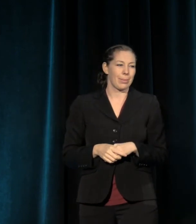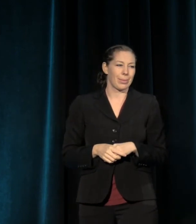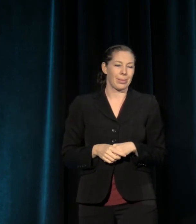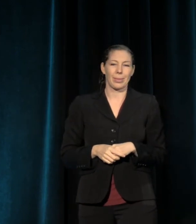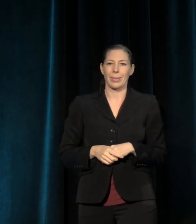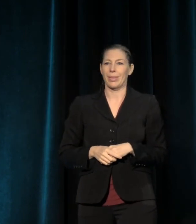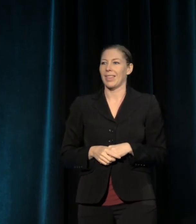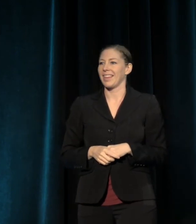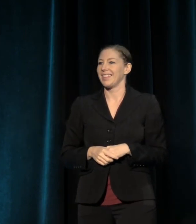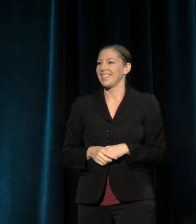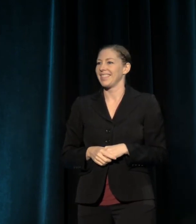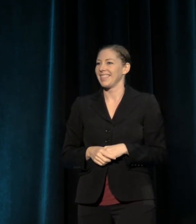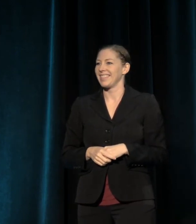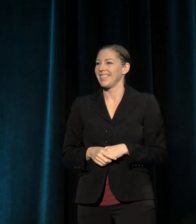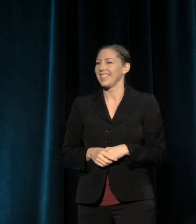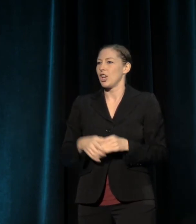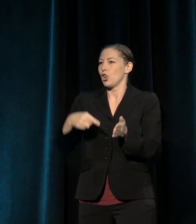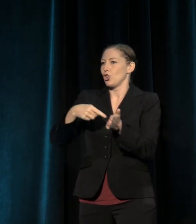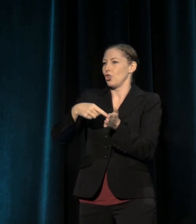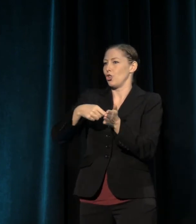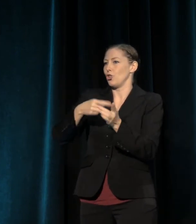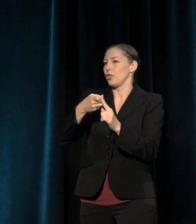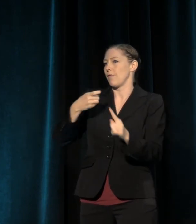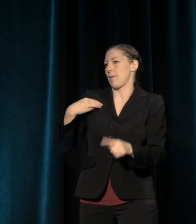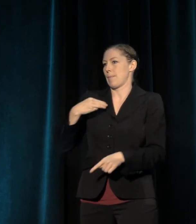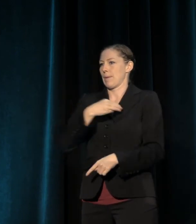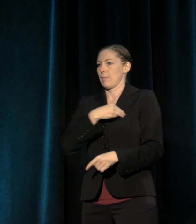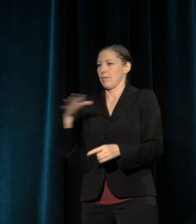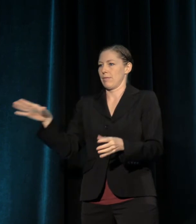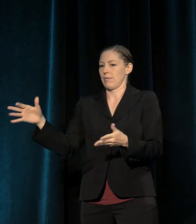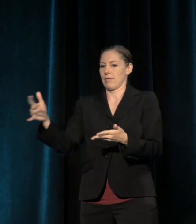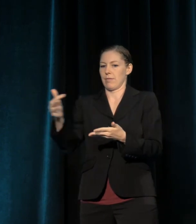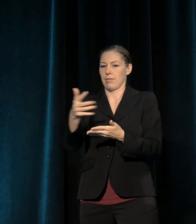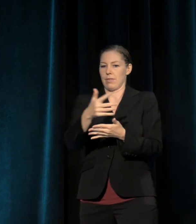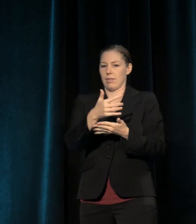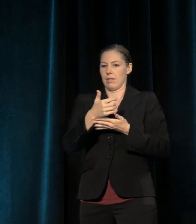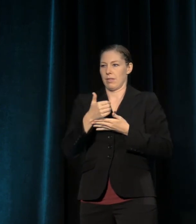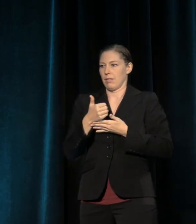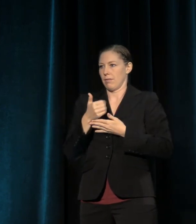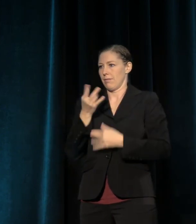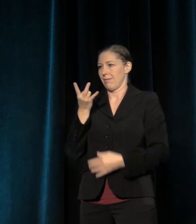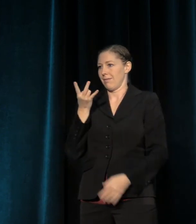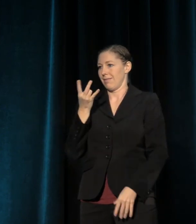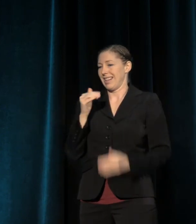Dues from members account for only 17%